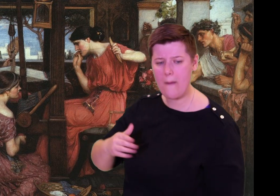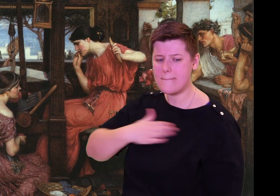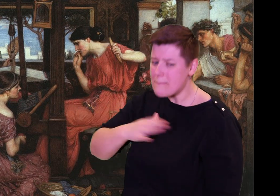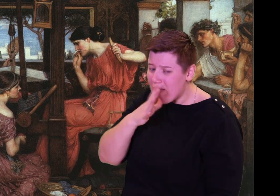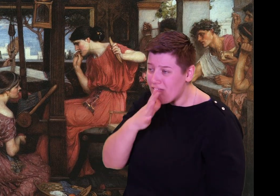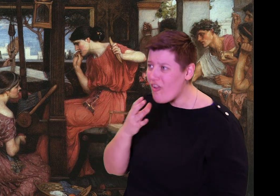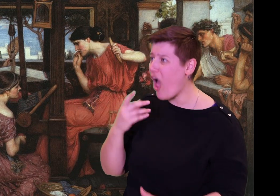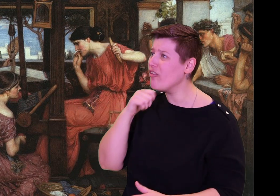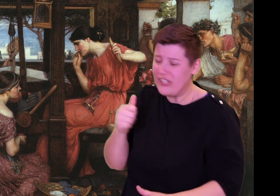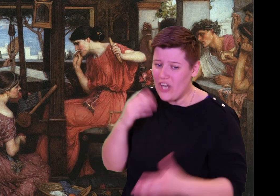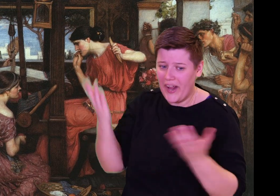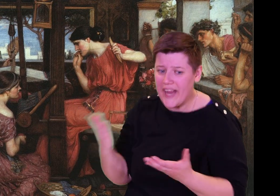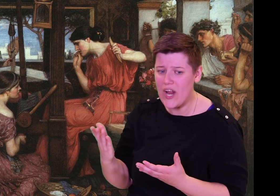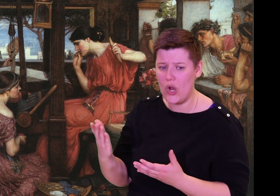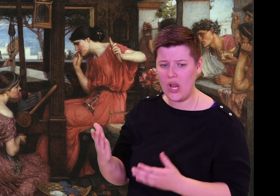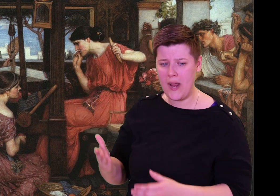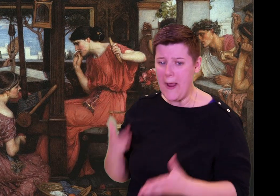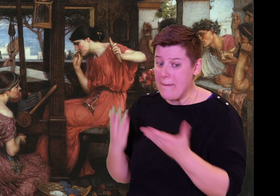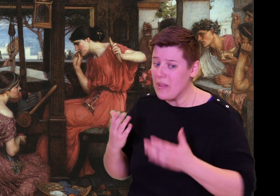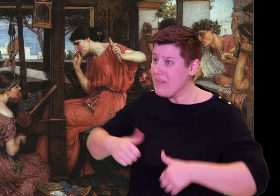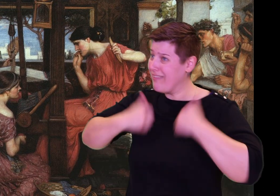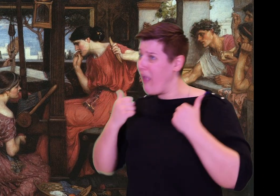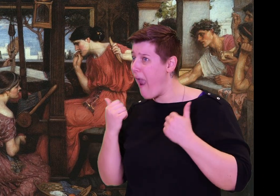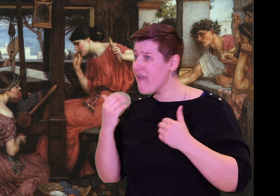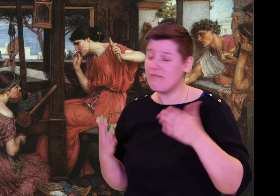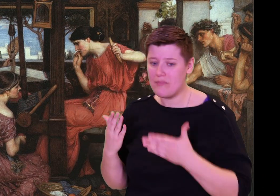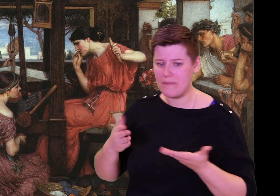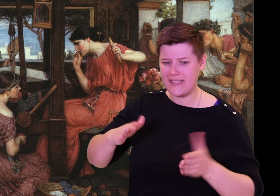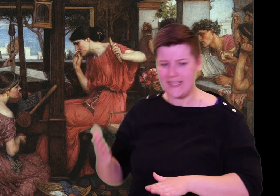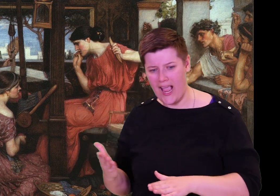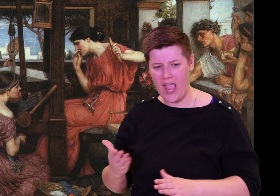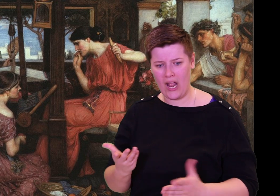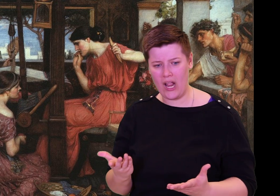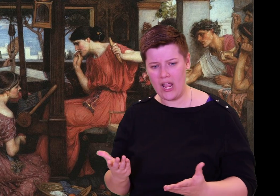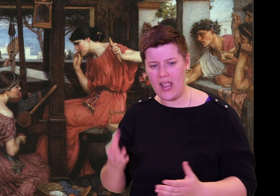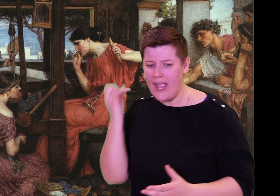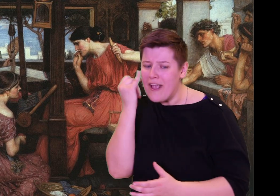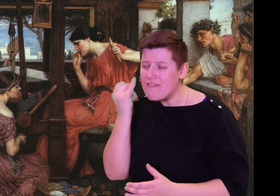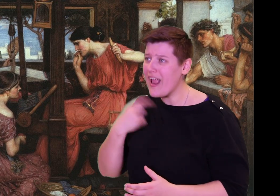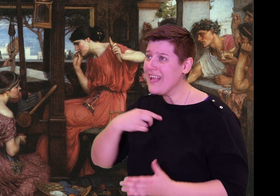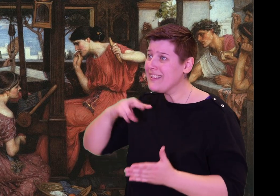to take revenge, and everyone will curse me.